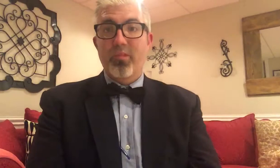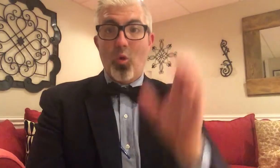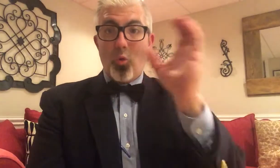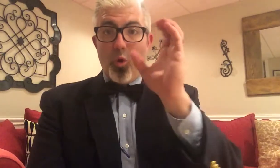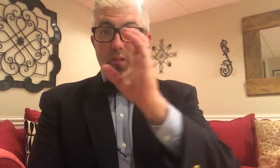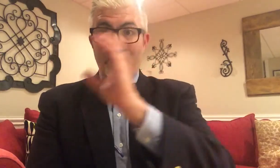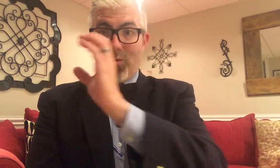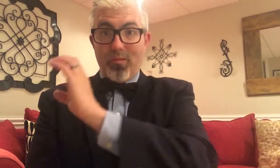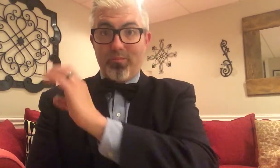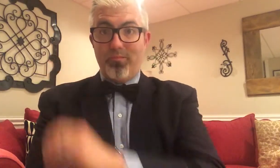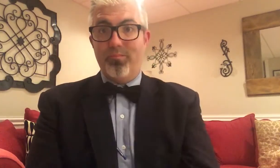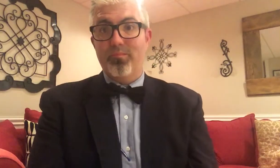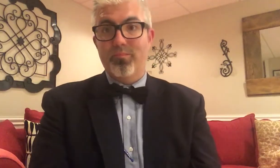LOOK